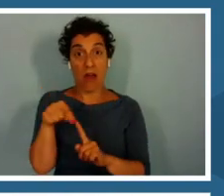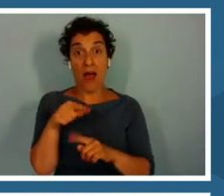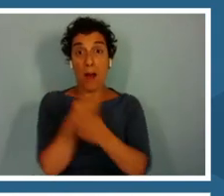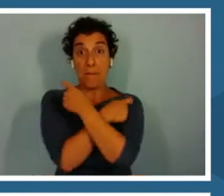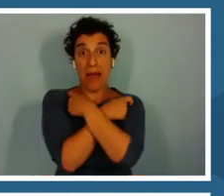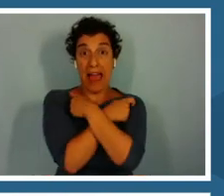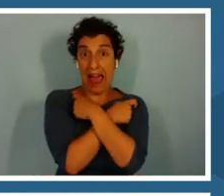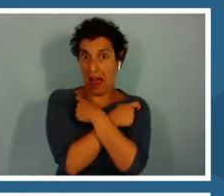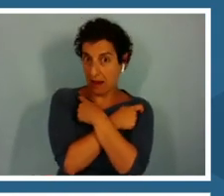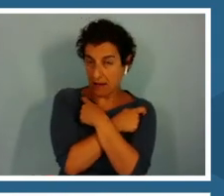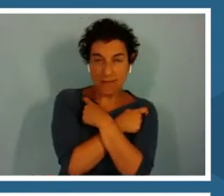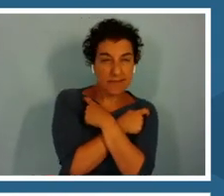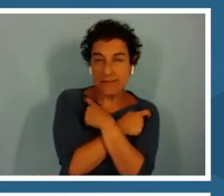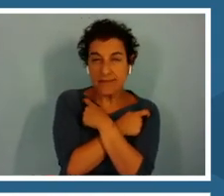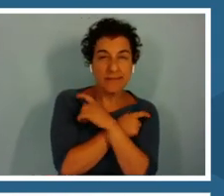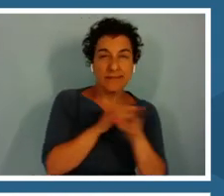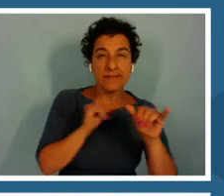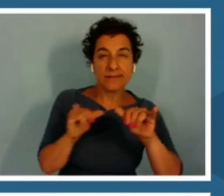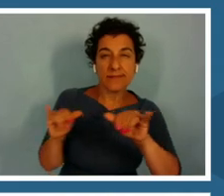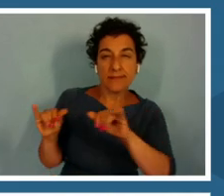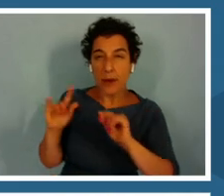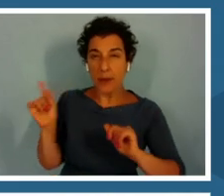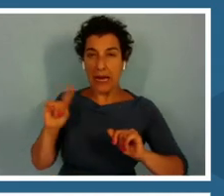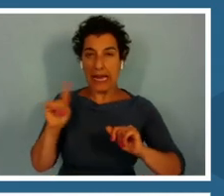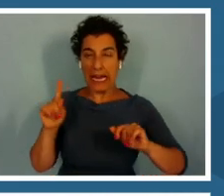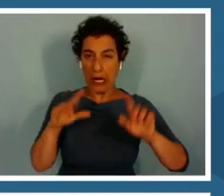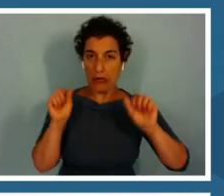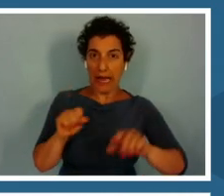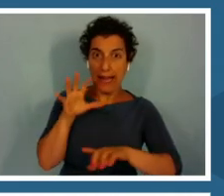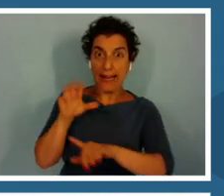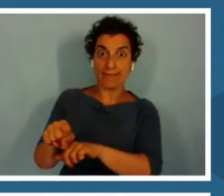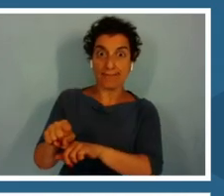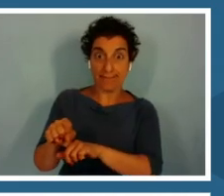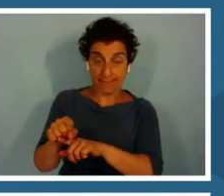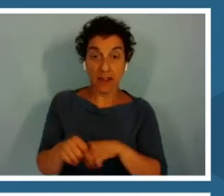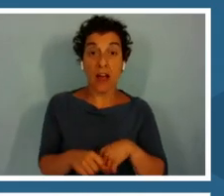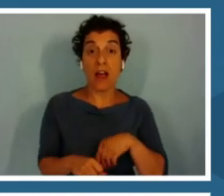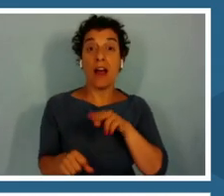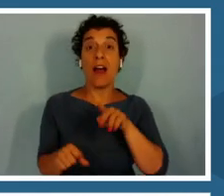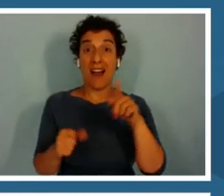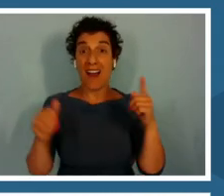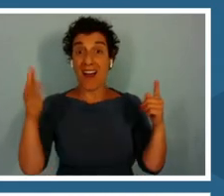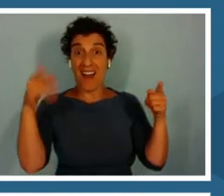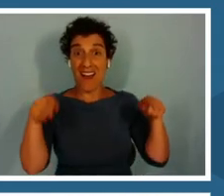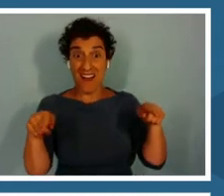sense of where they are in their location. If you look over to the bat side, there is a yellow ring around the player.